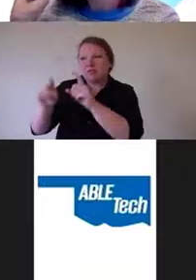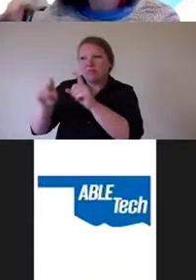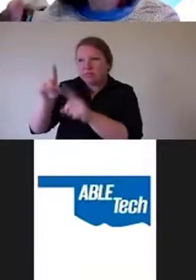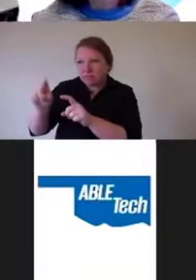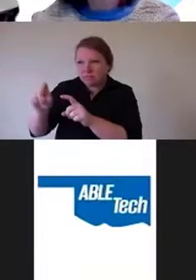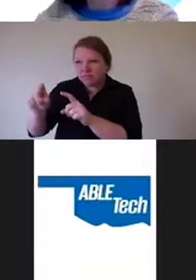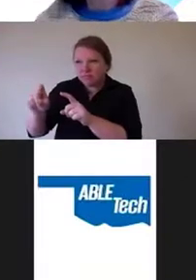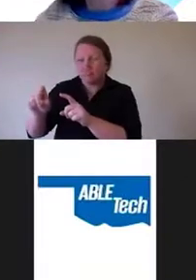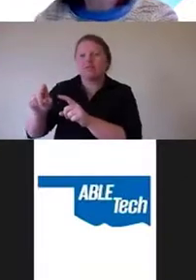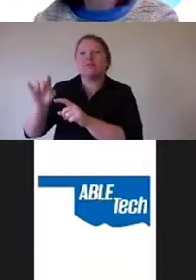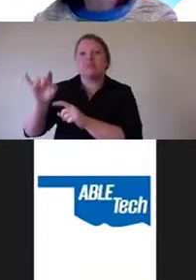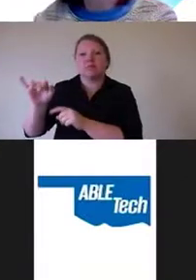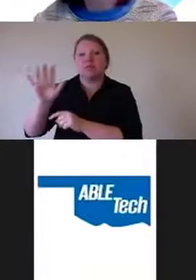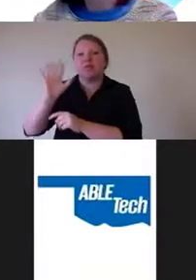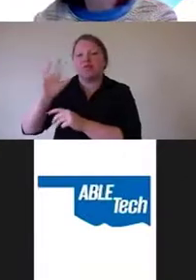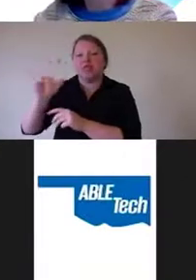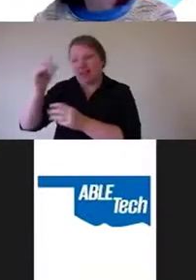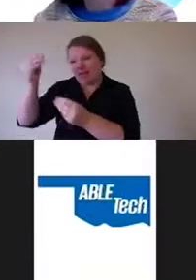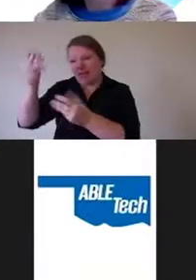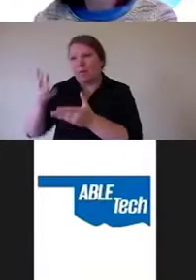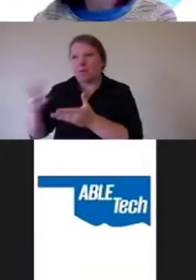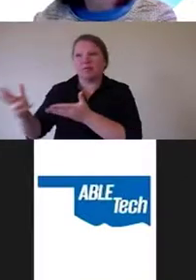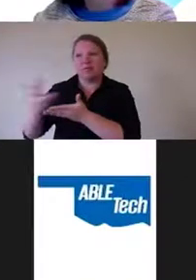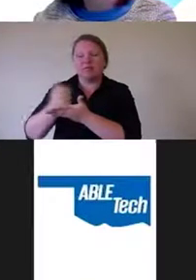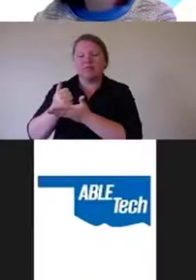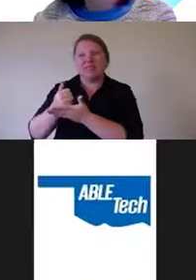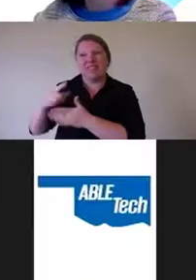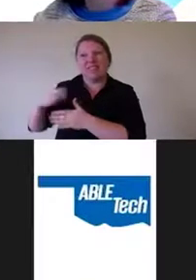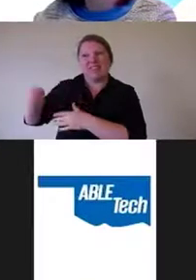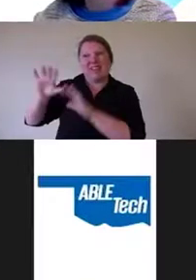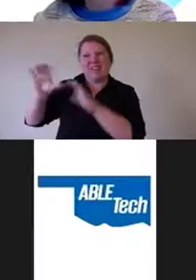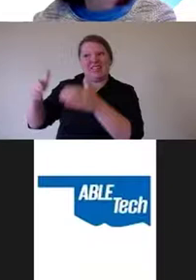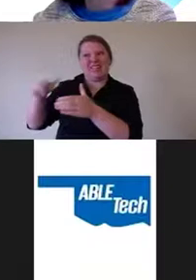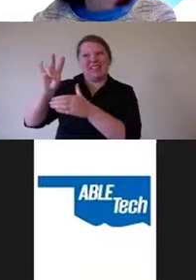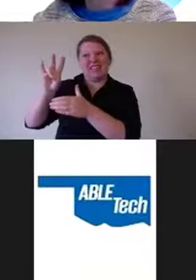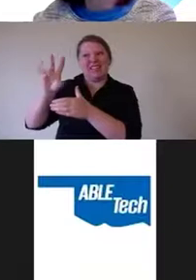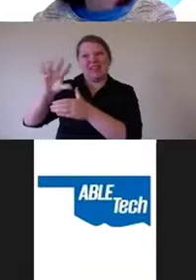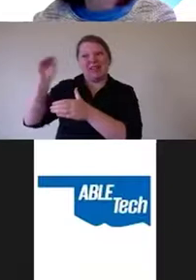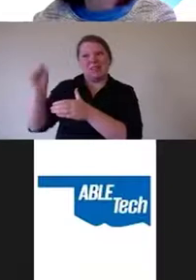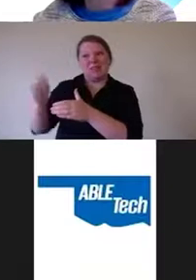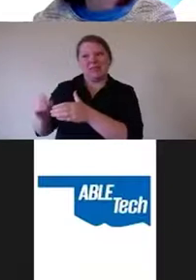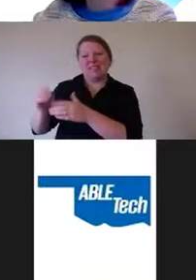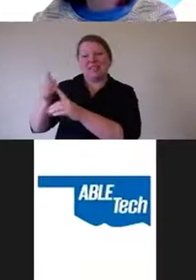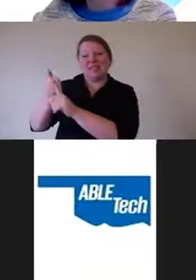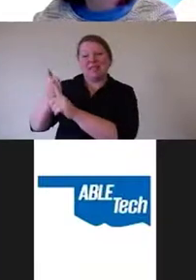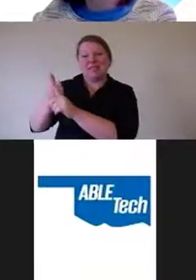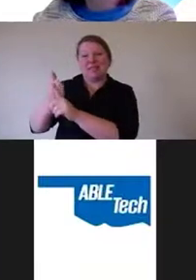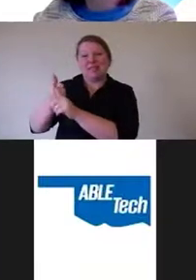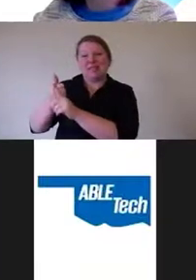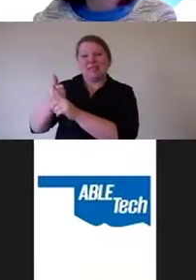almost 75% said of accessibility professionals with disabilities.